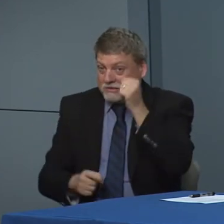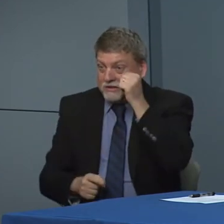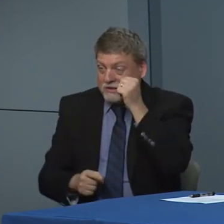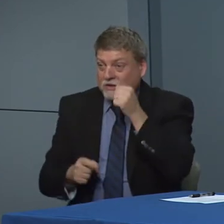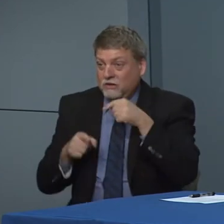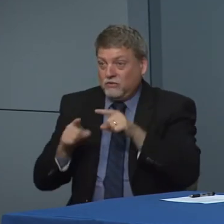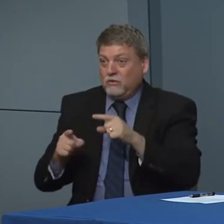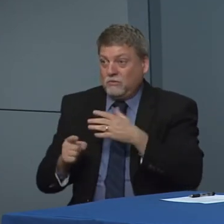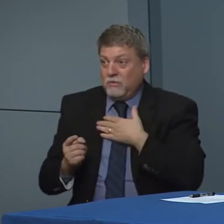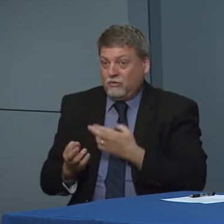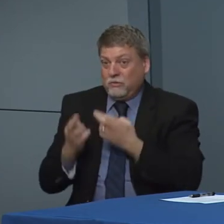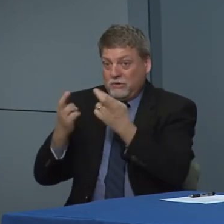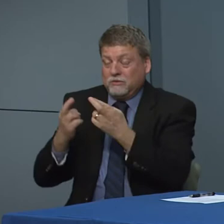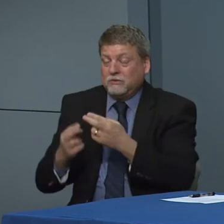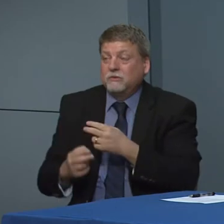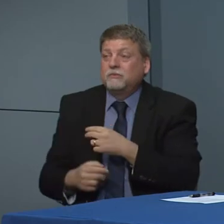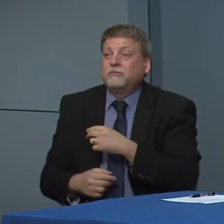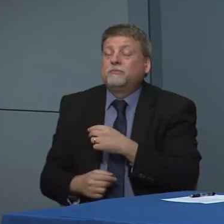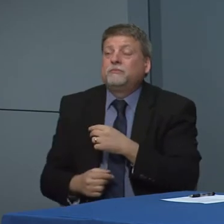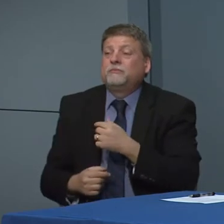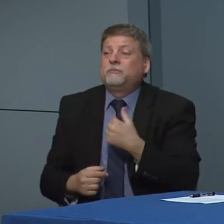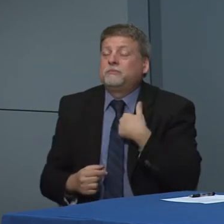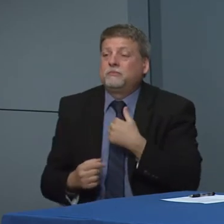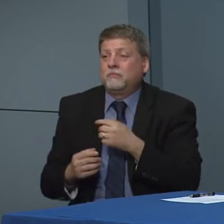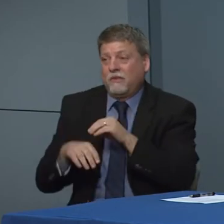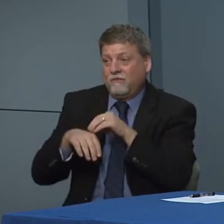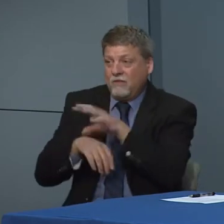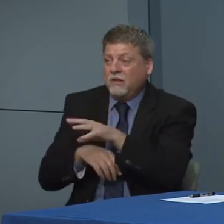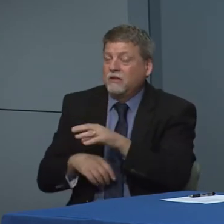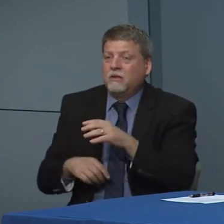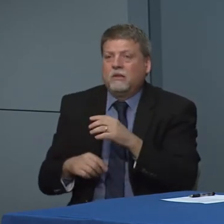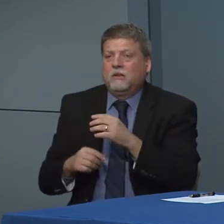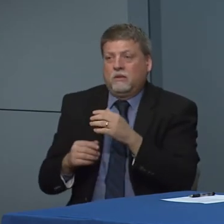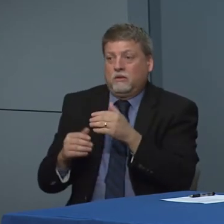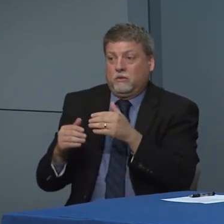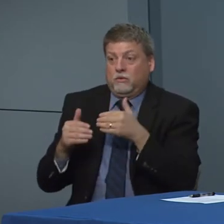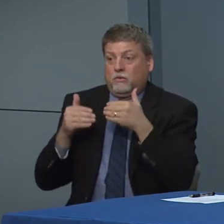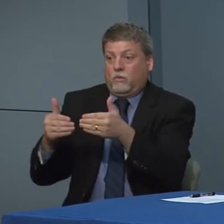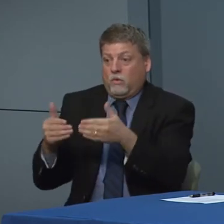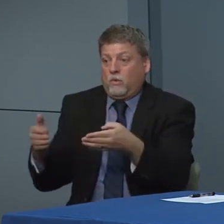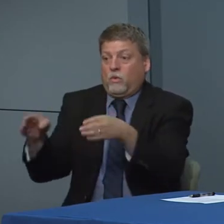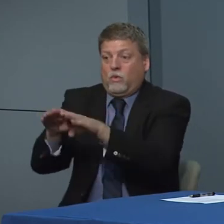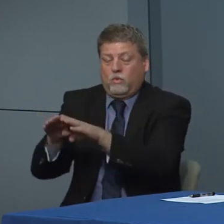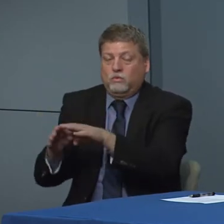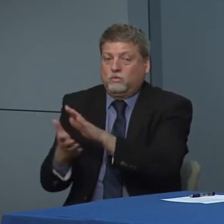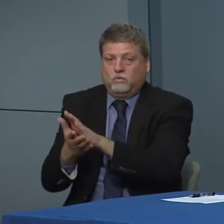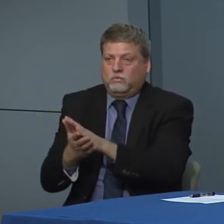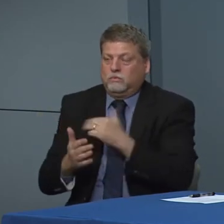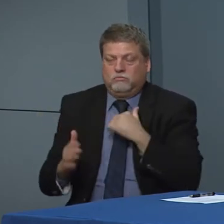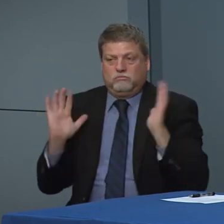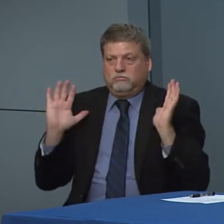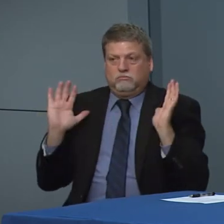at this time which was yesterday. That we're not recommending preemptive closures of schools. We